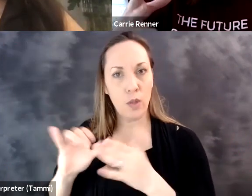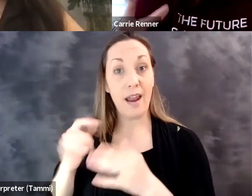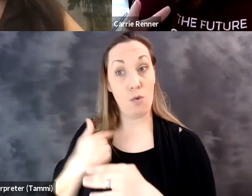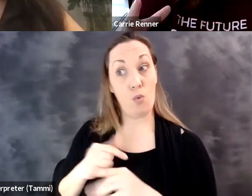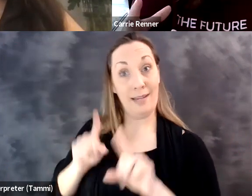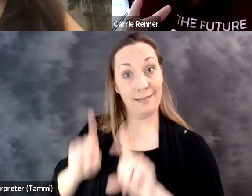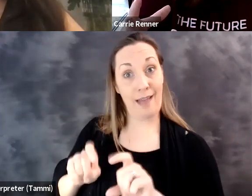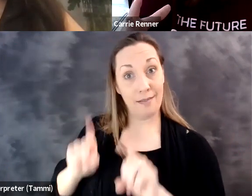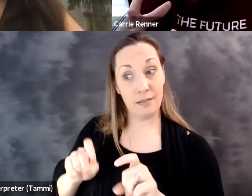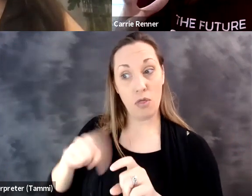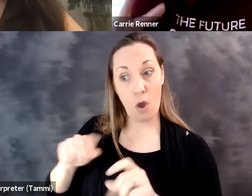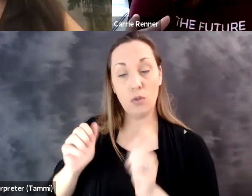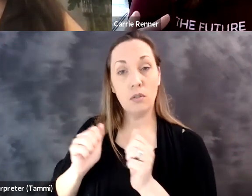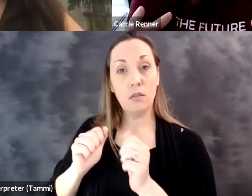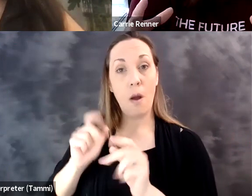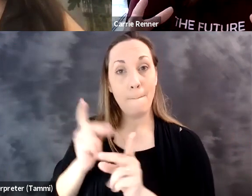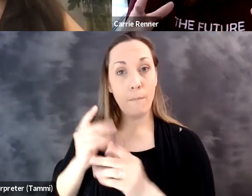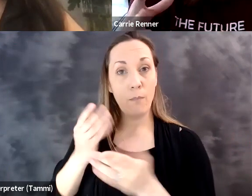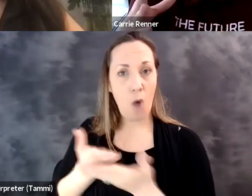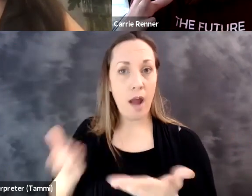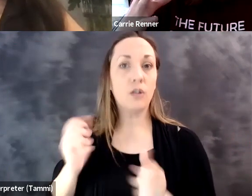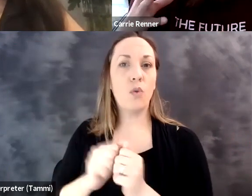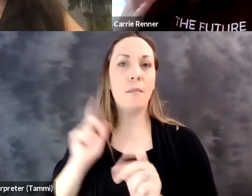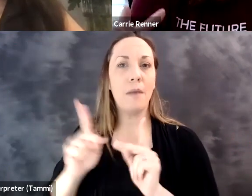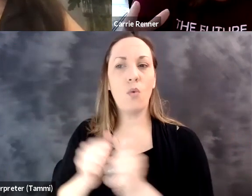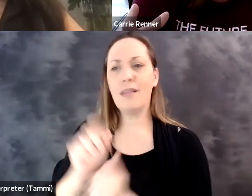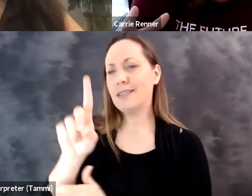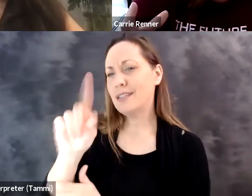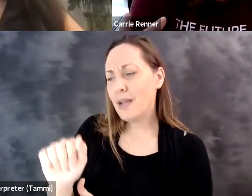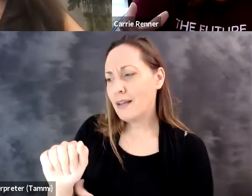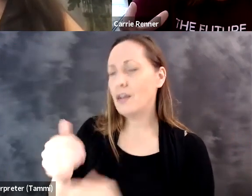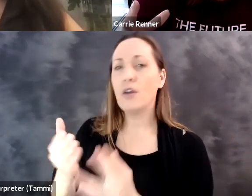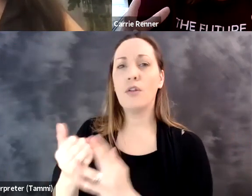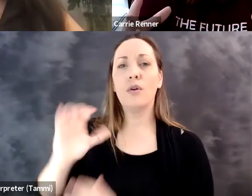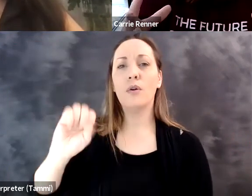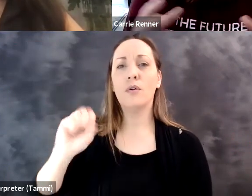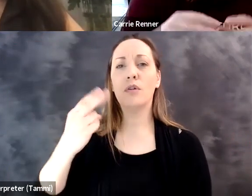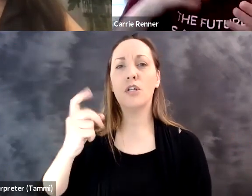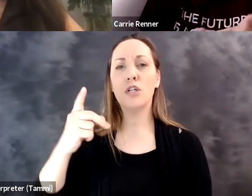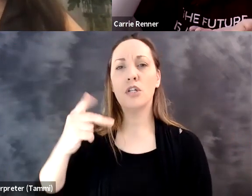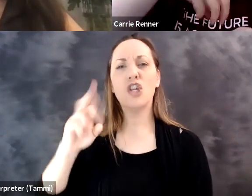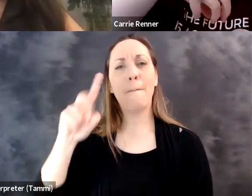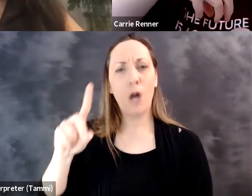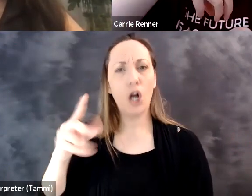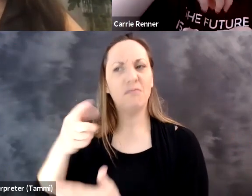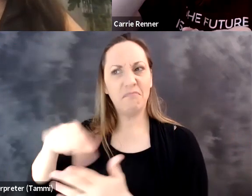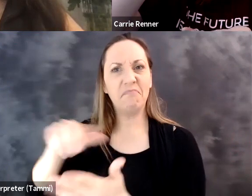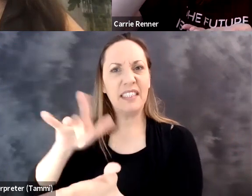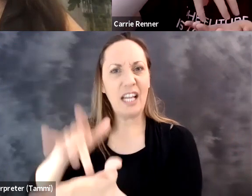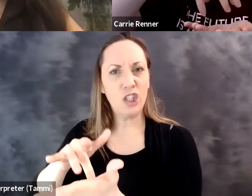every Microsoft employee does do. We also test those products with people with disabilities through the SHEPARD center and through a pretty rigorous